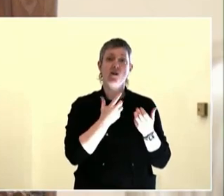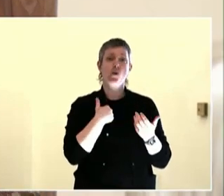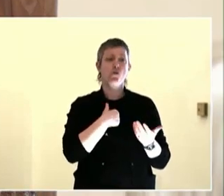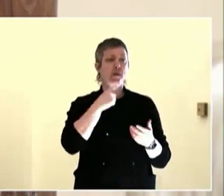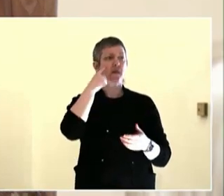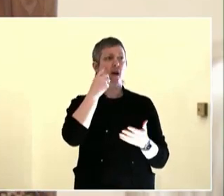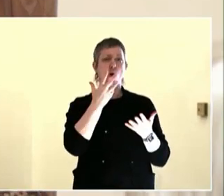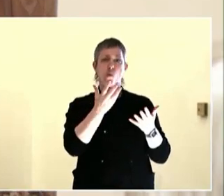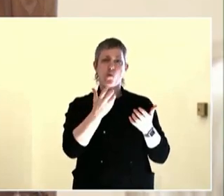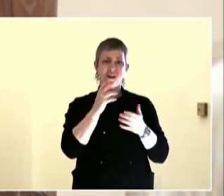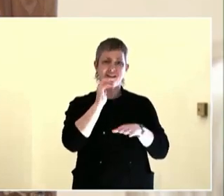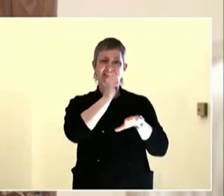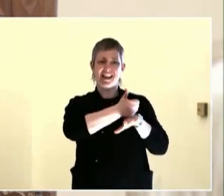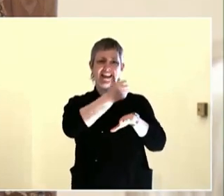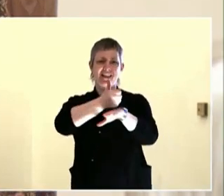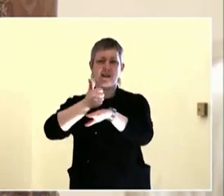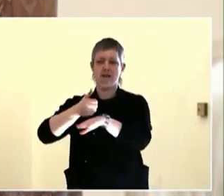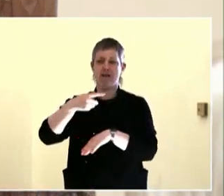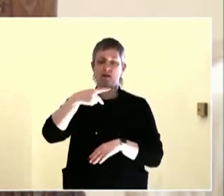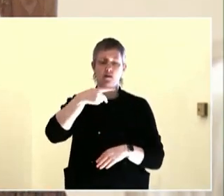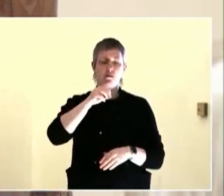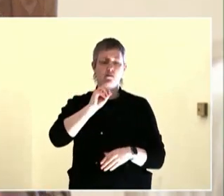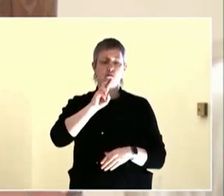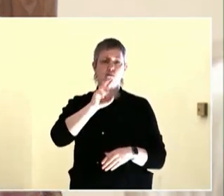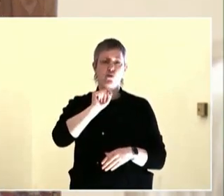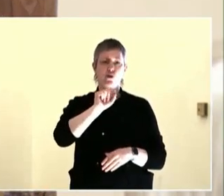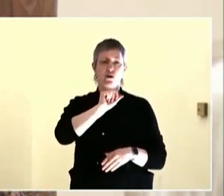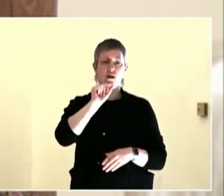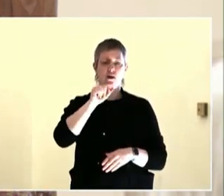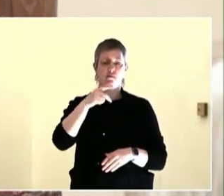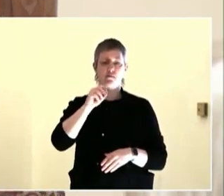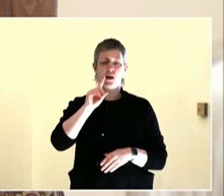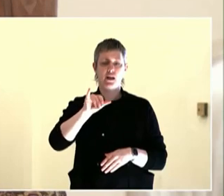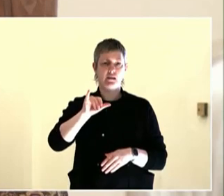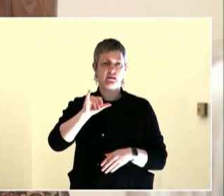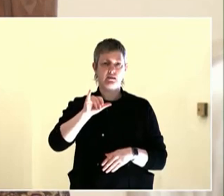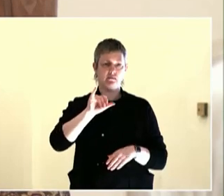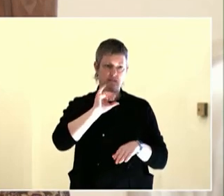Even though there were 15 on the list that said they were interested in this, that signed